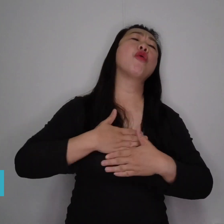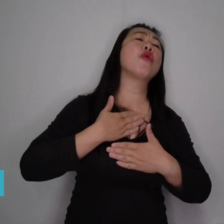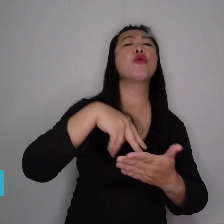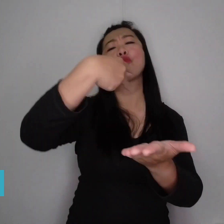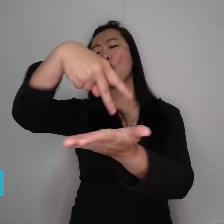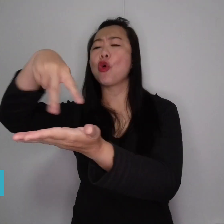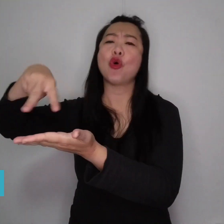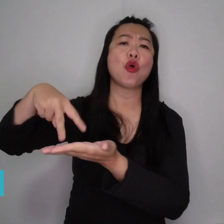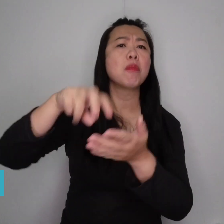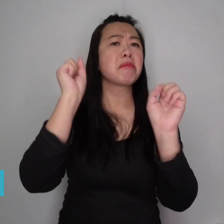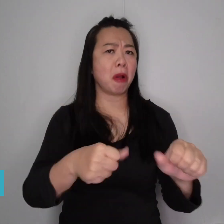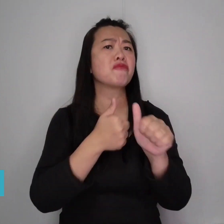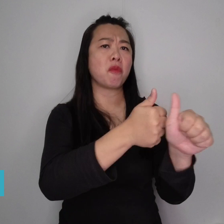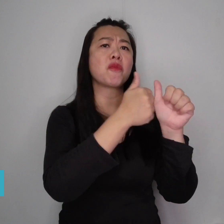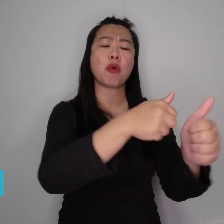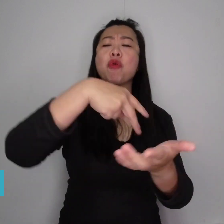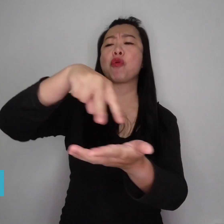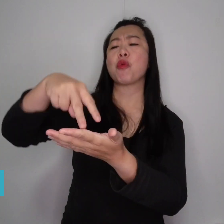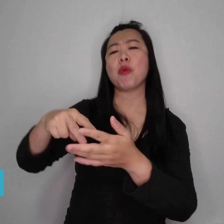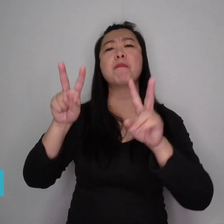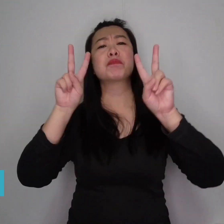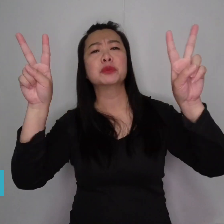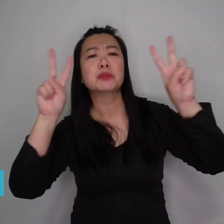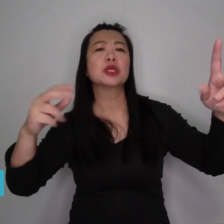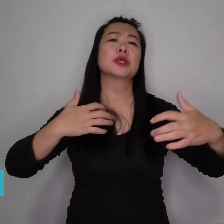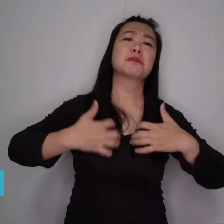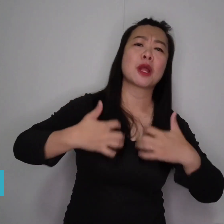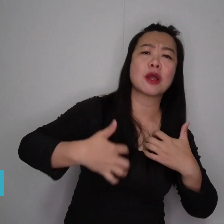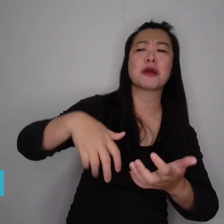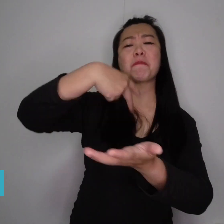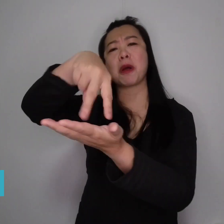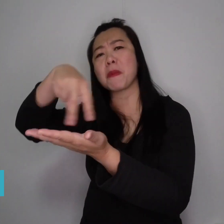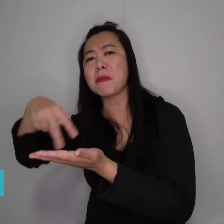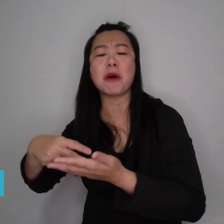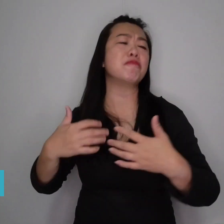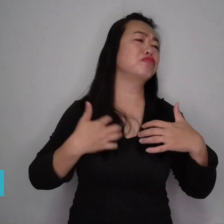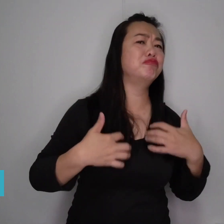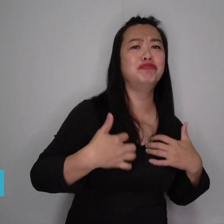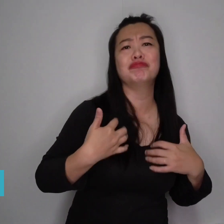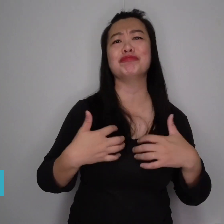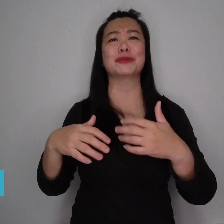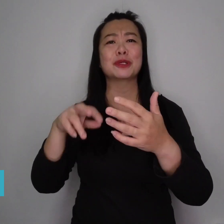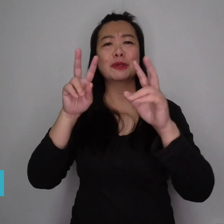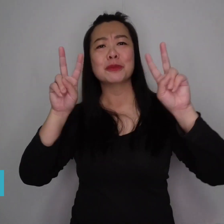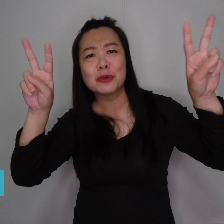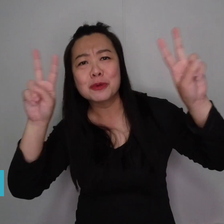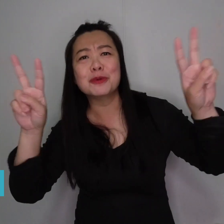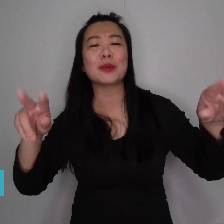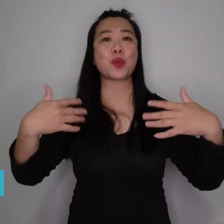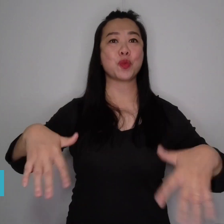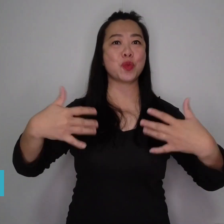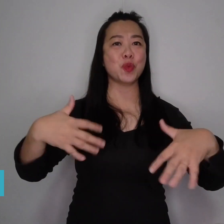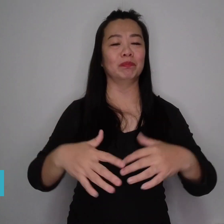up on the dance moves and enjoy dancing and signing the song.